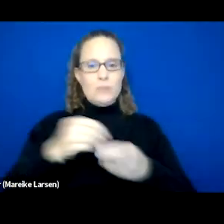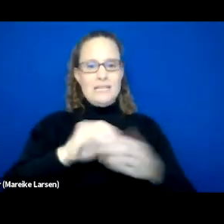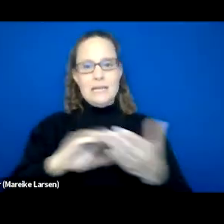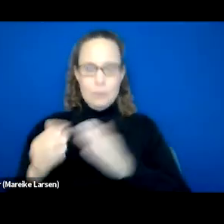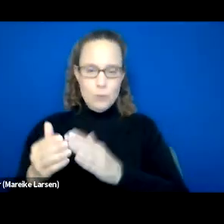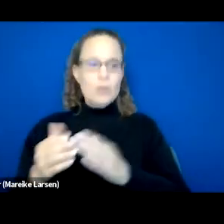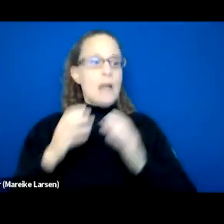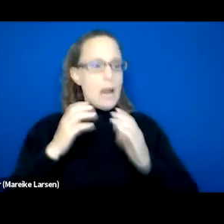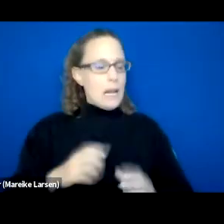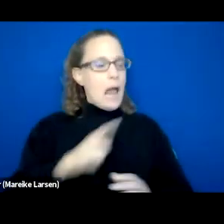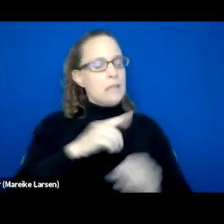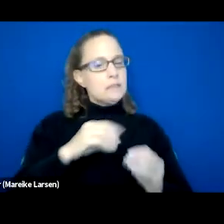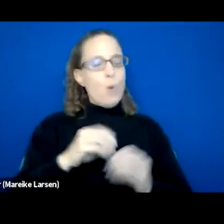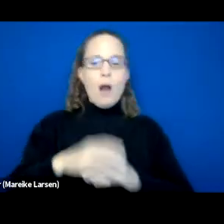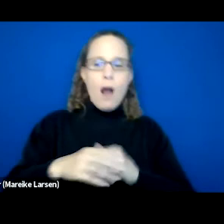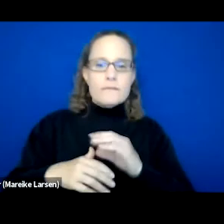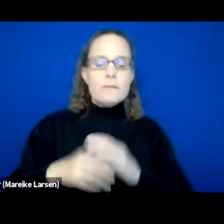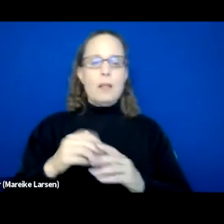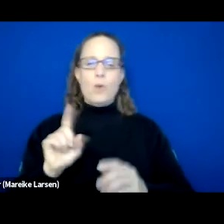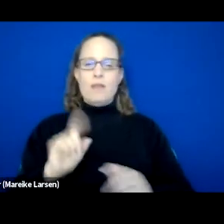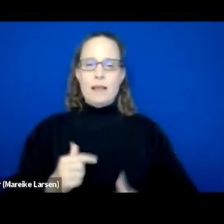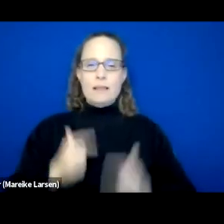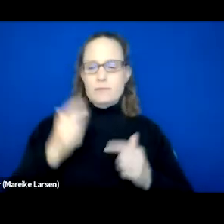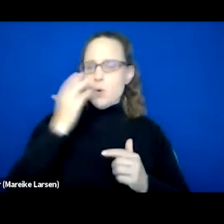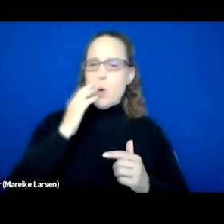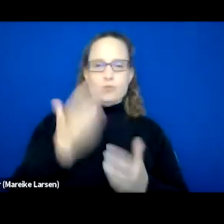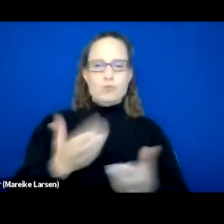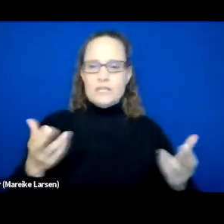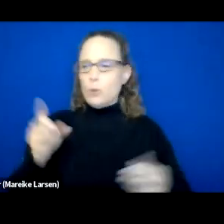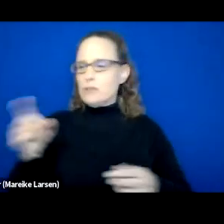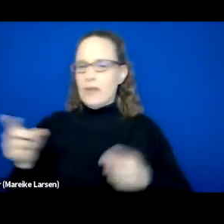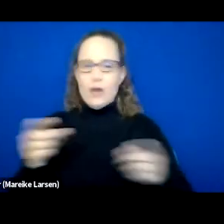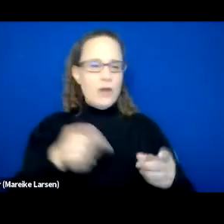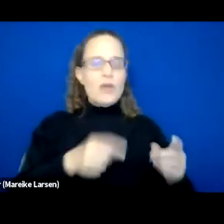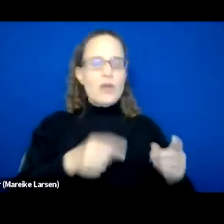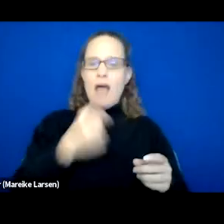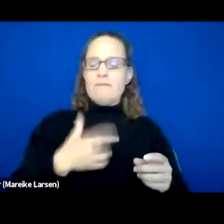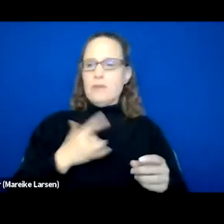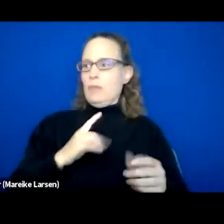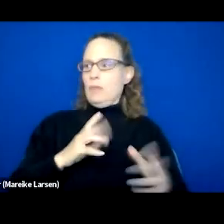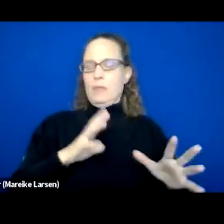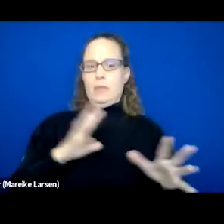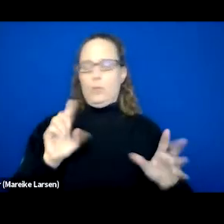So they feel more comfortable where they're living and they don't feel like a stranger or they don't feel out of place. And then again, just general support